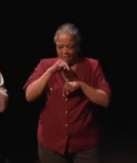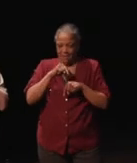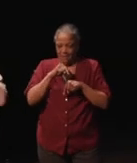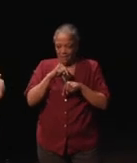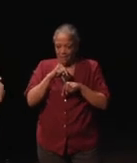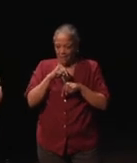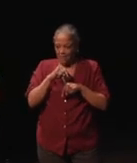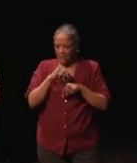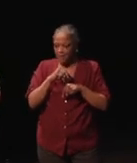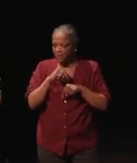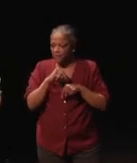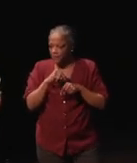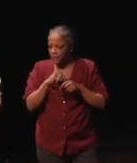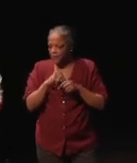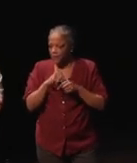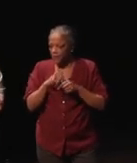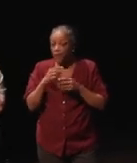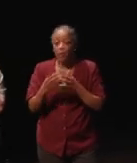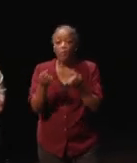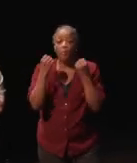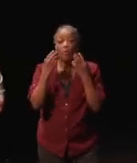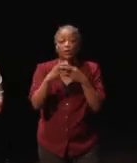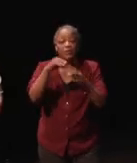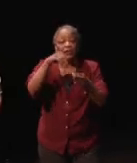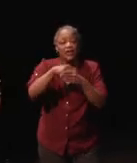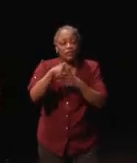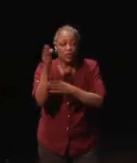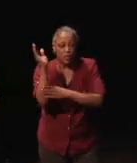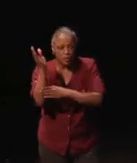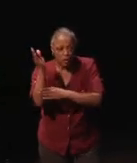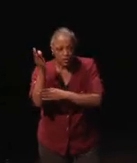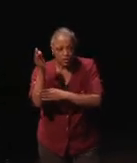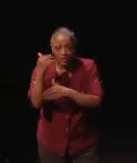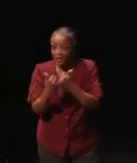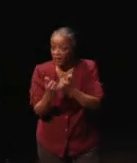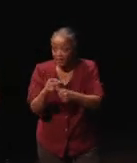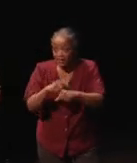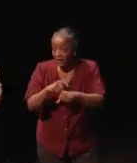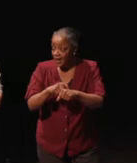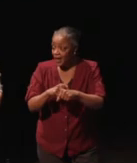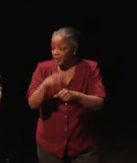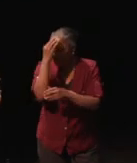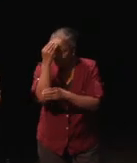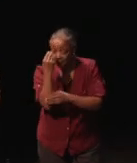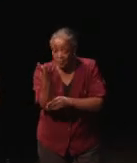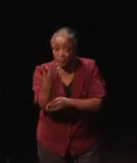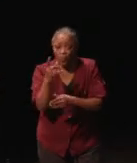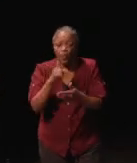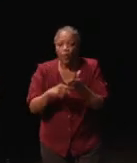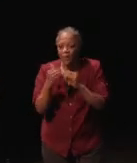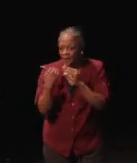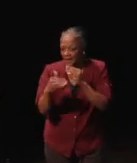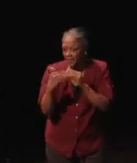I gave multiple internal talks and every time I did, I let people know what that email was.